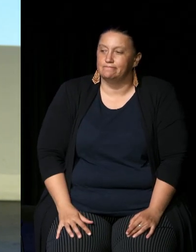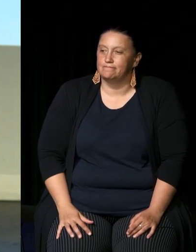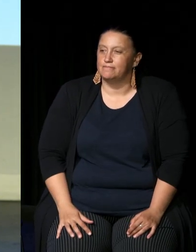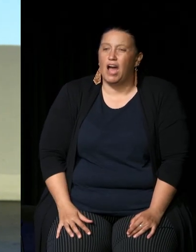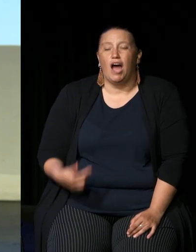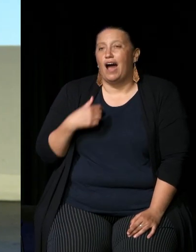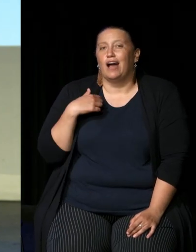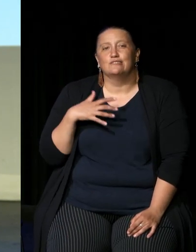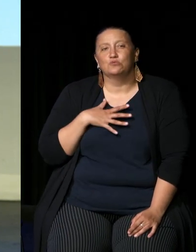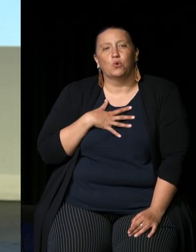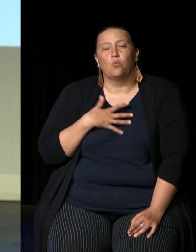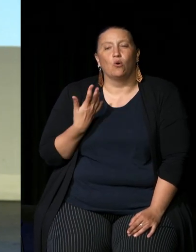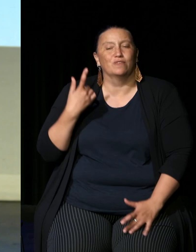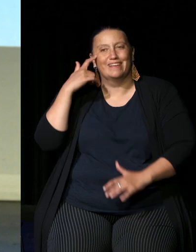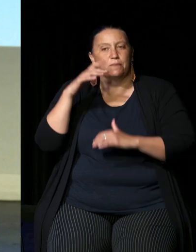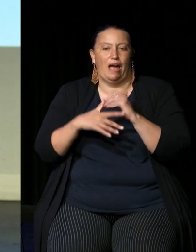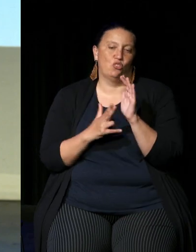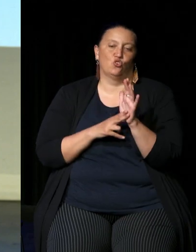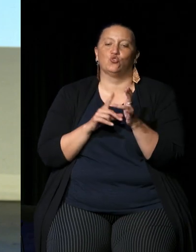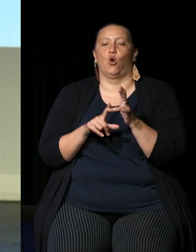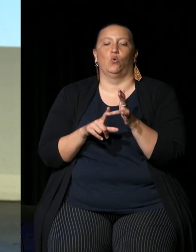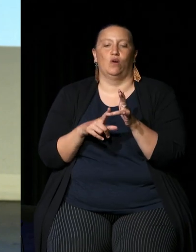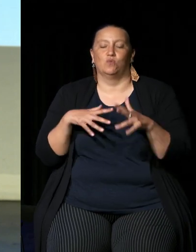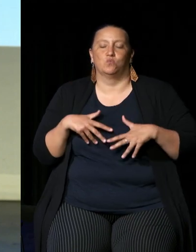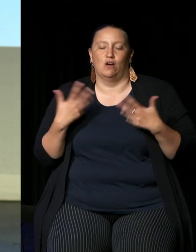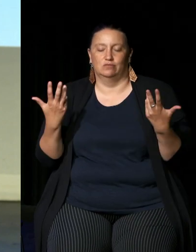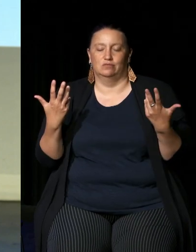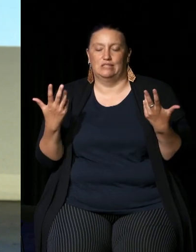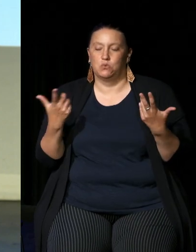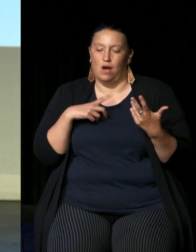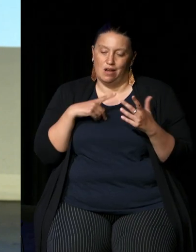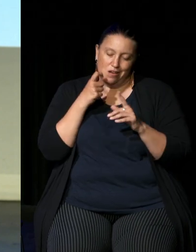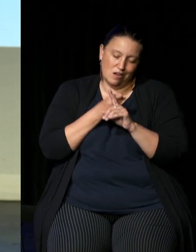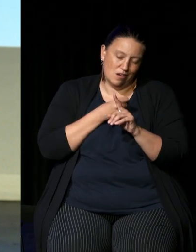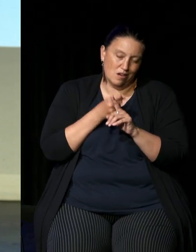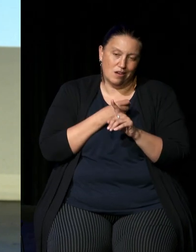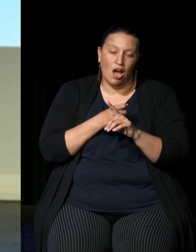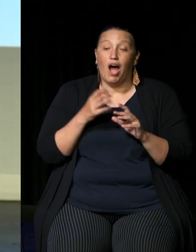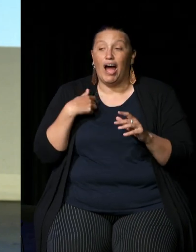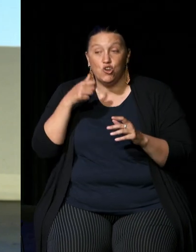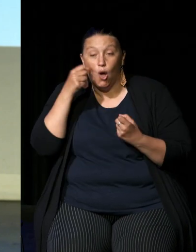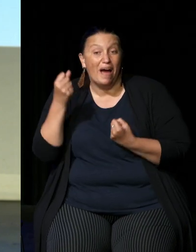contemplate, so that's why I'm doing everything that's why even though my car broke down on the